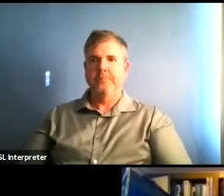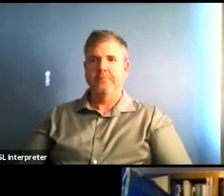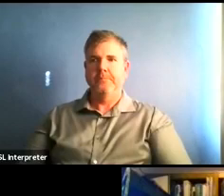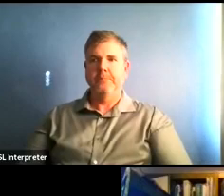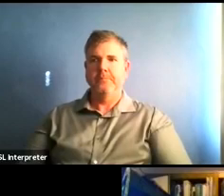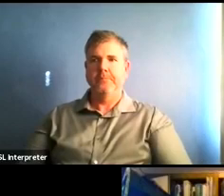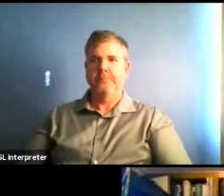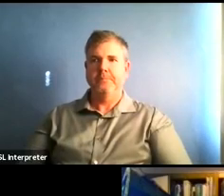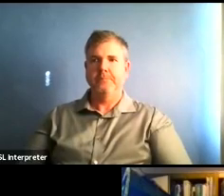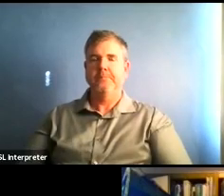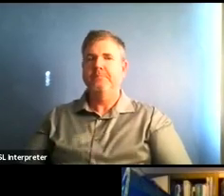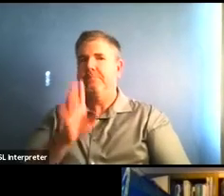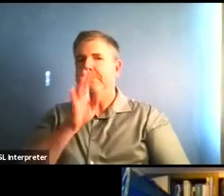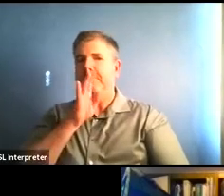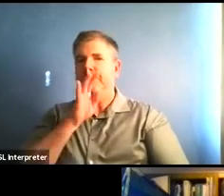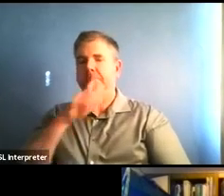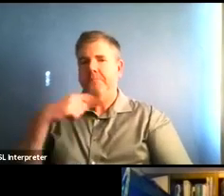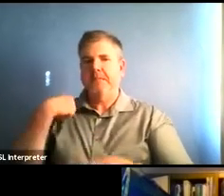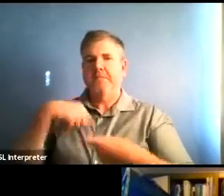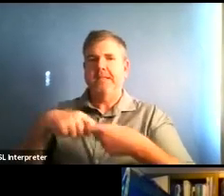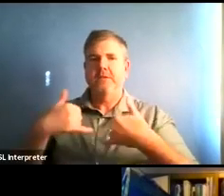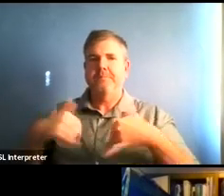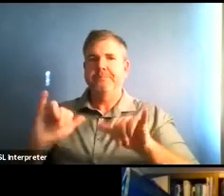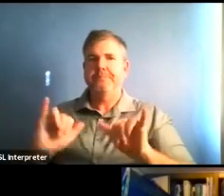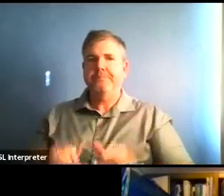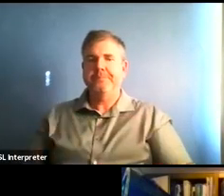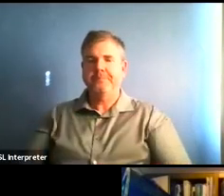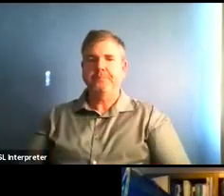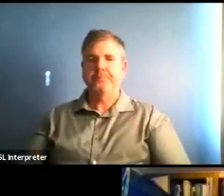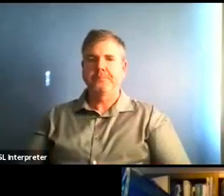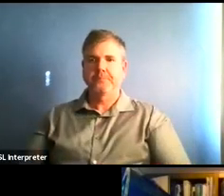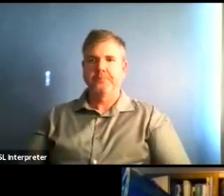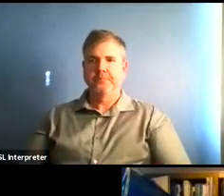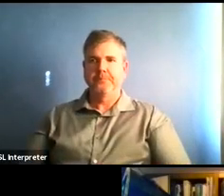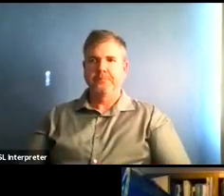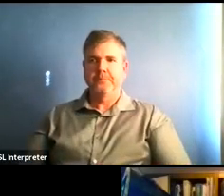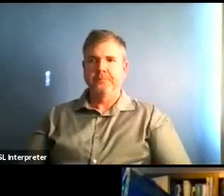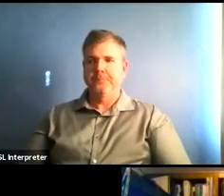Cocomo interpretation. Your principal selection, that is Bunyon can be applied as we try to start